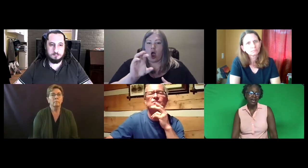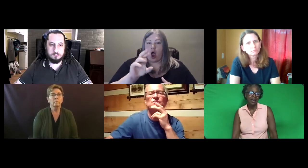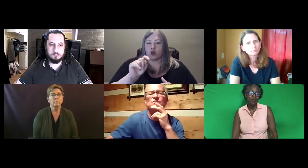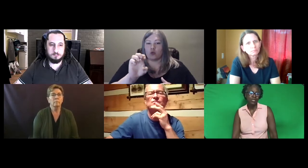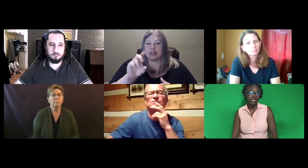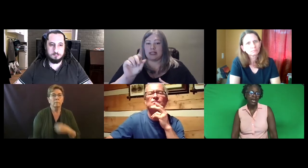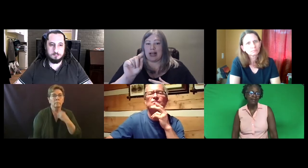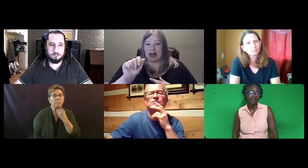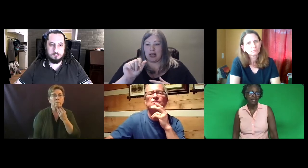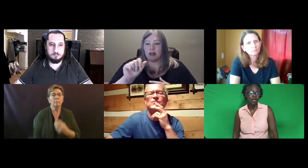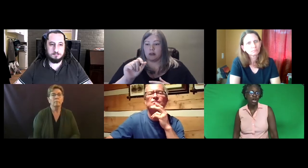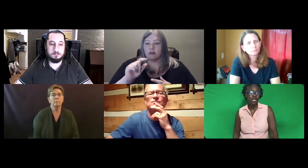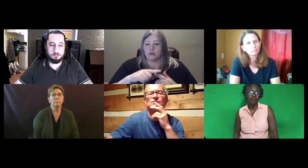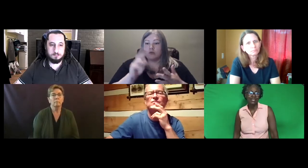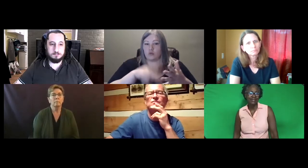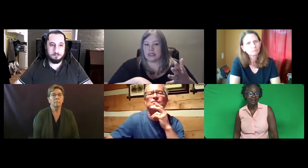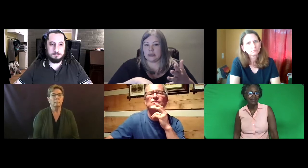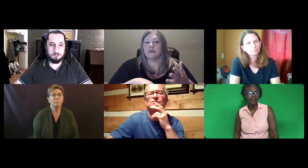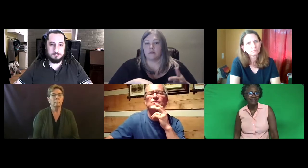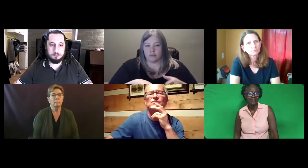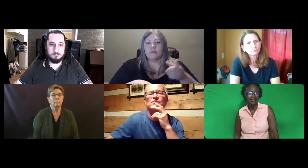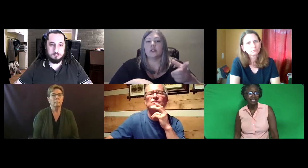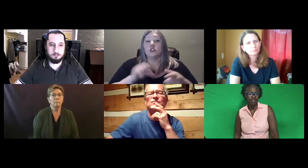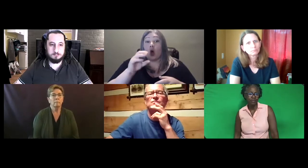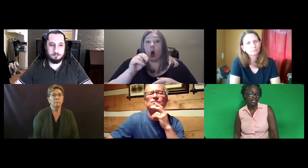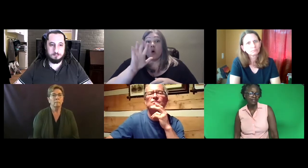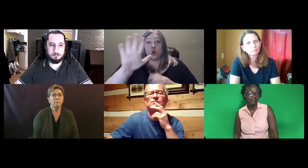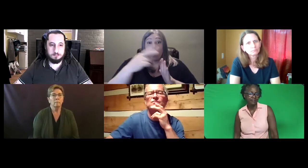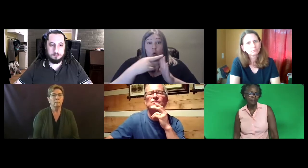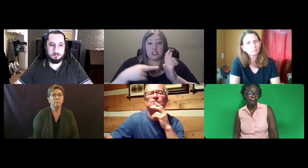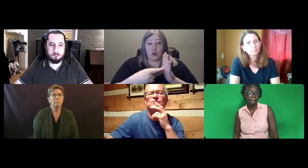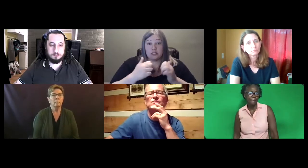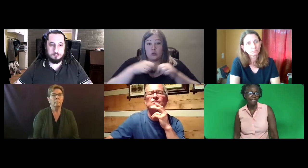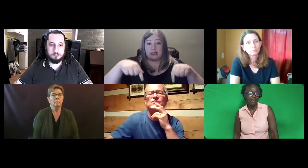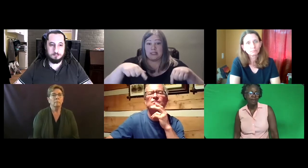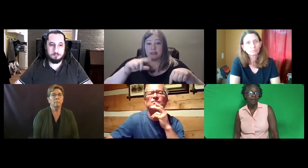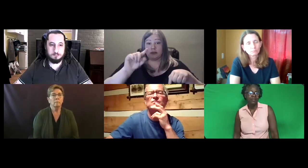I want to have some concrete data to read.